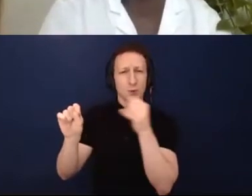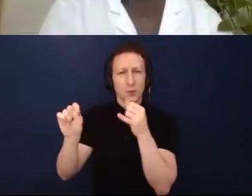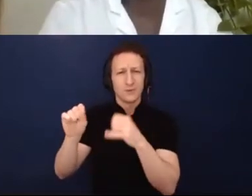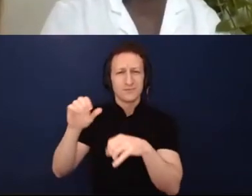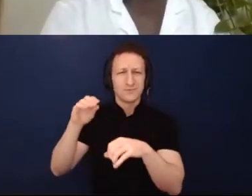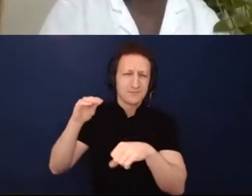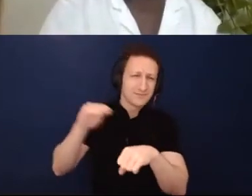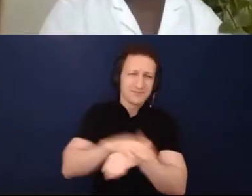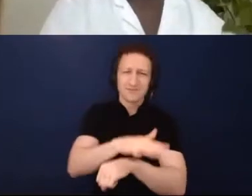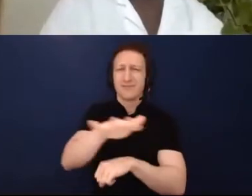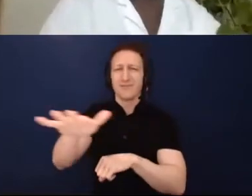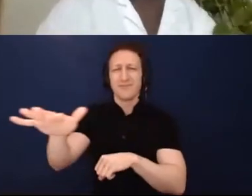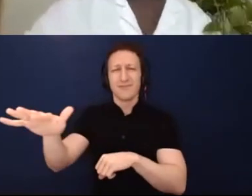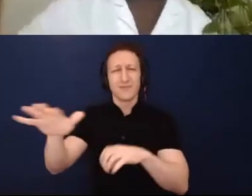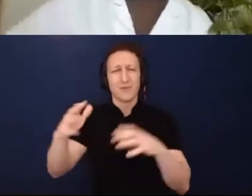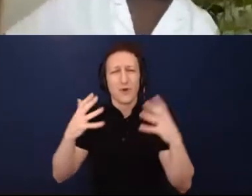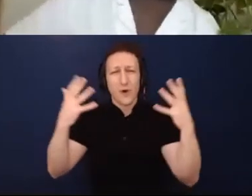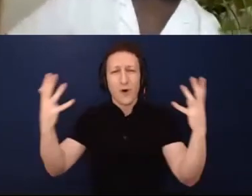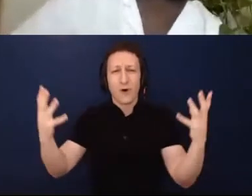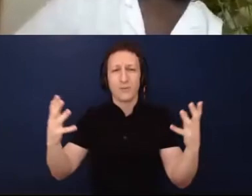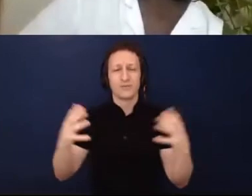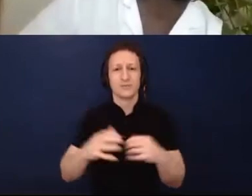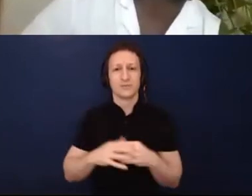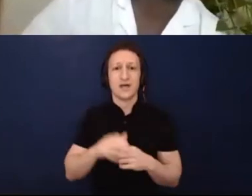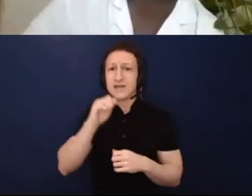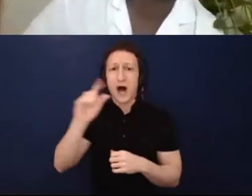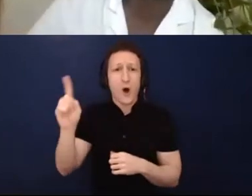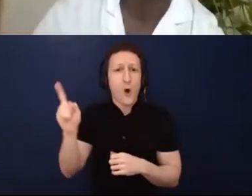and institutions. Like, what are we thinking about art, in terms of